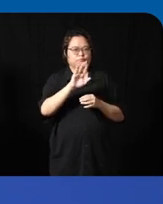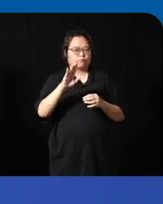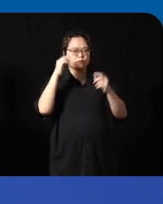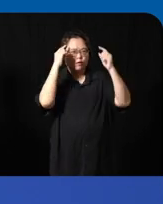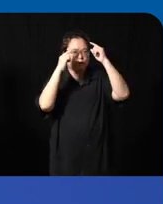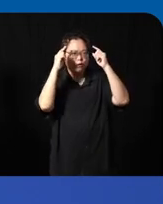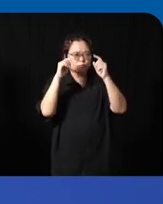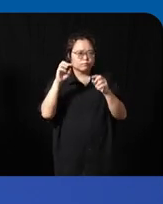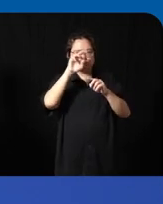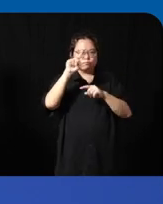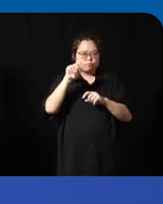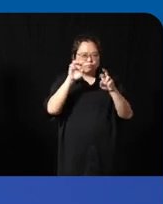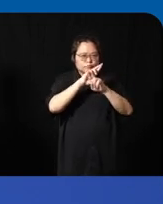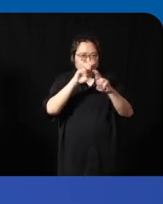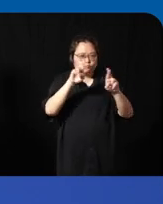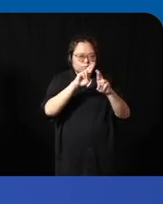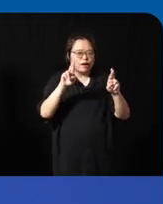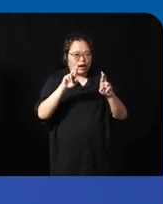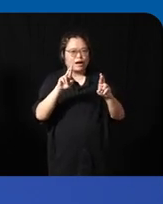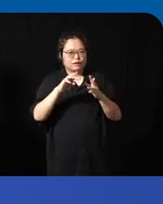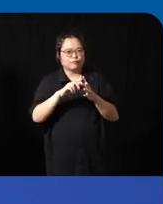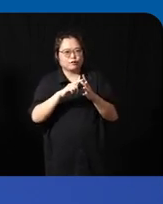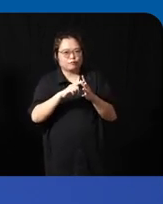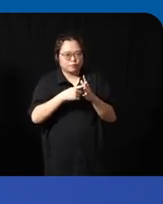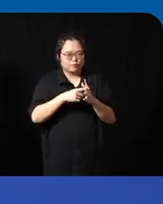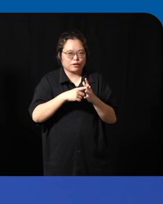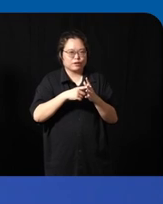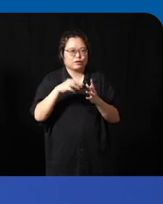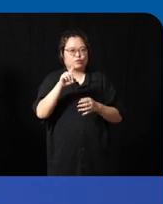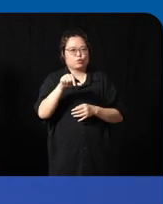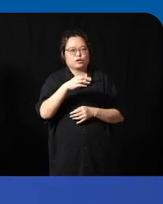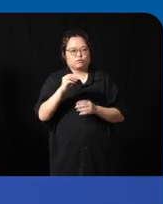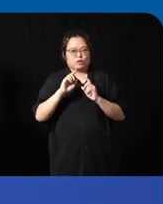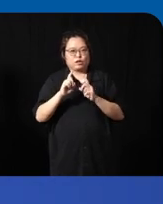with your questions then we'll start the interactive discussion so can we play the